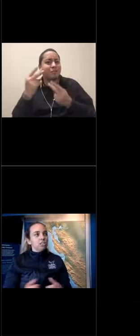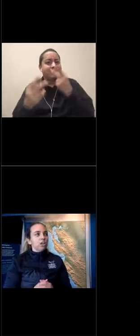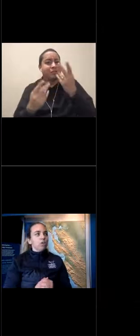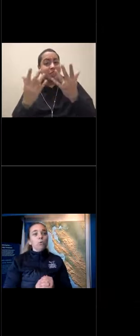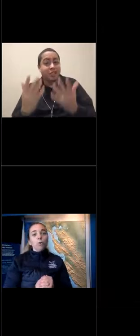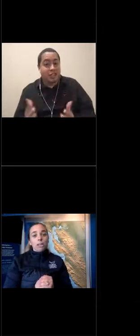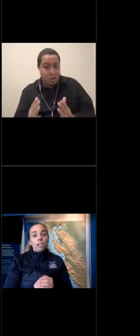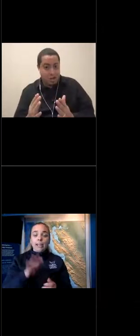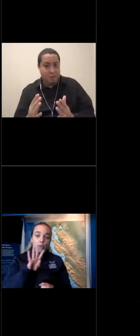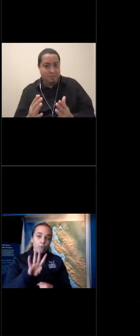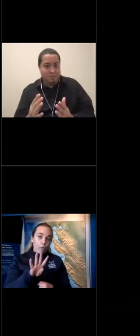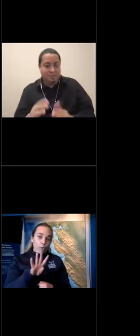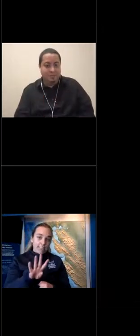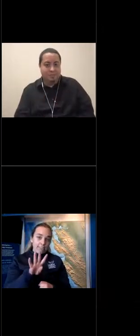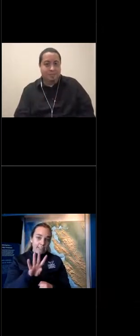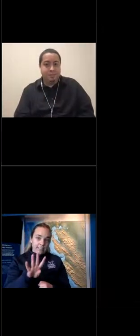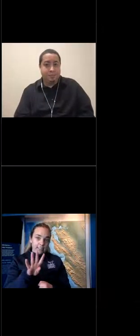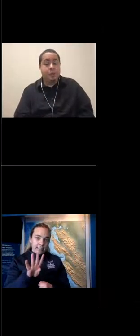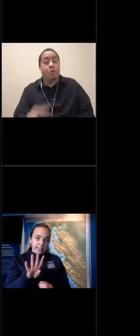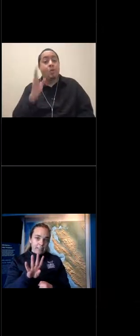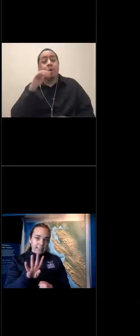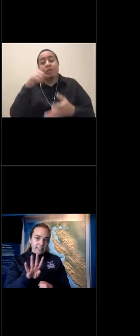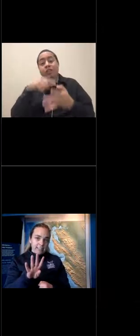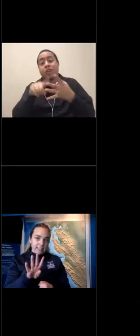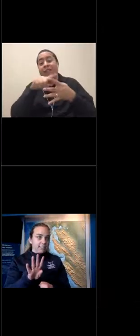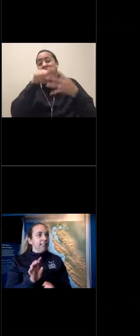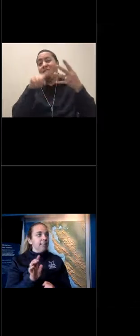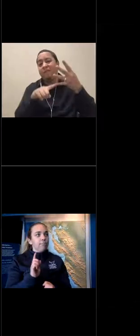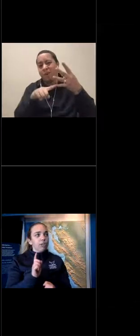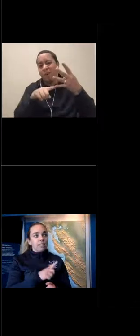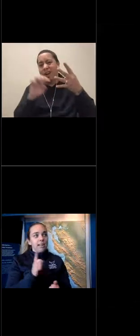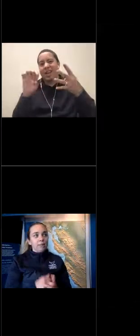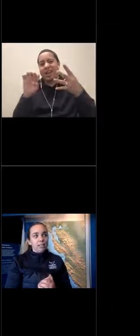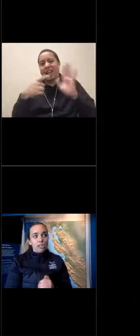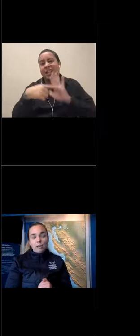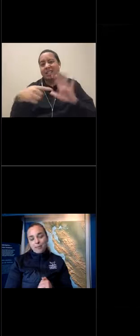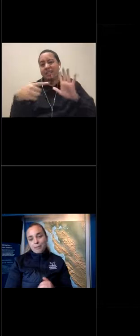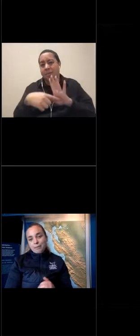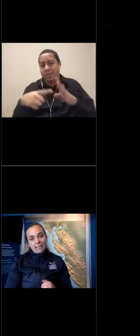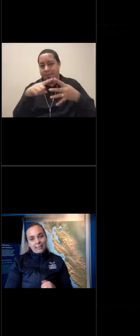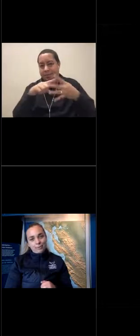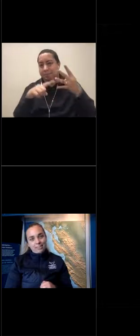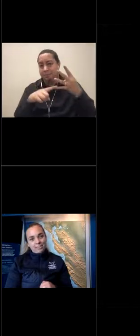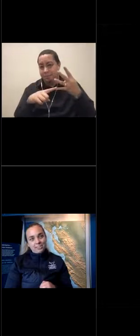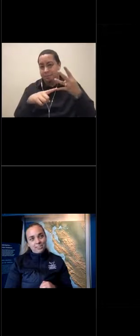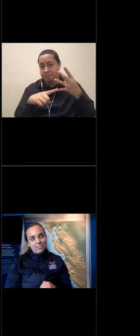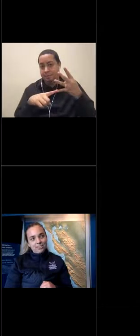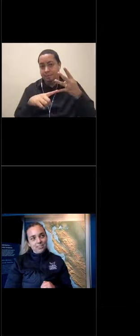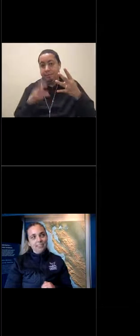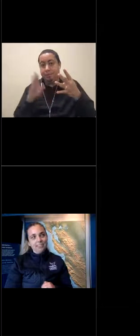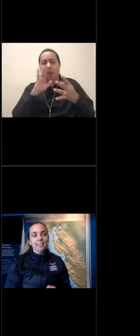So we're going to check out four different exhibit spaces. First, I'm going to share a bit about leatherback sea turtles.